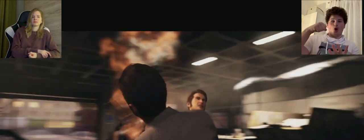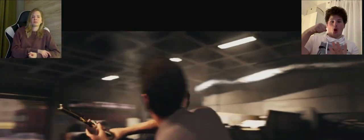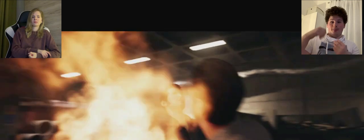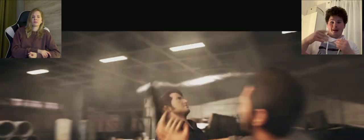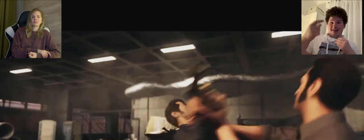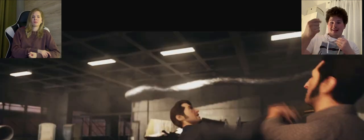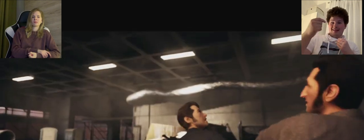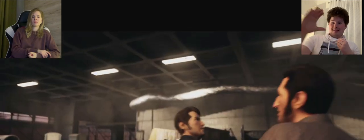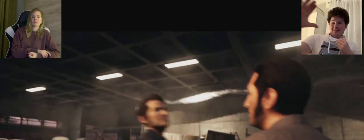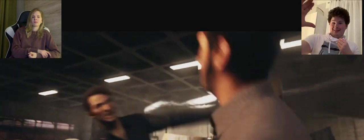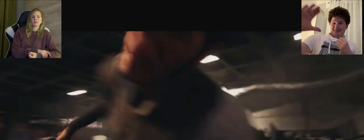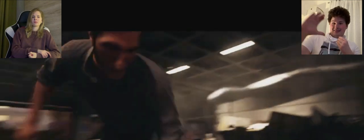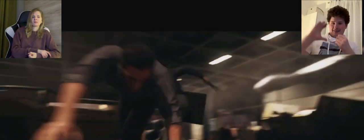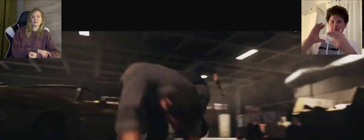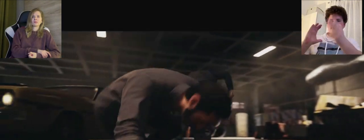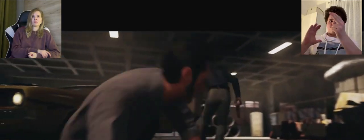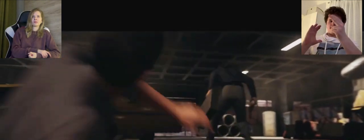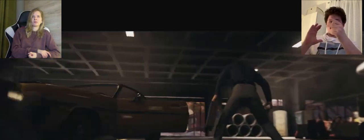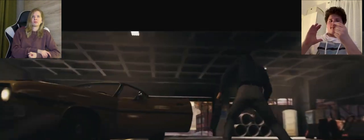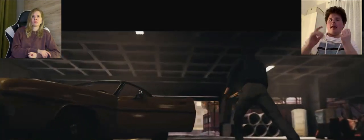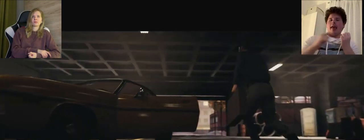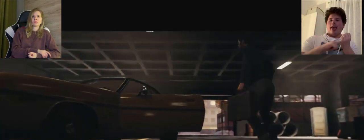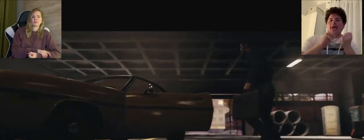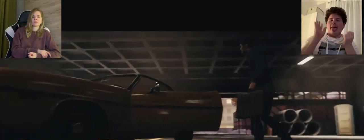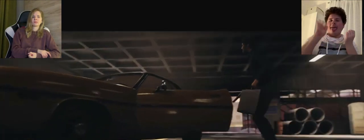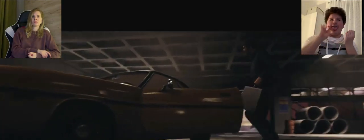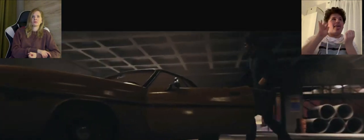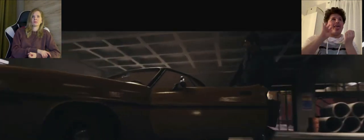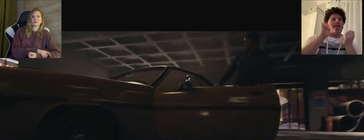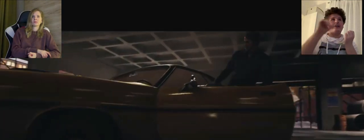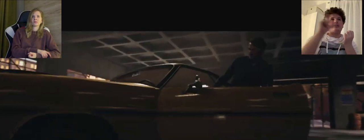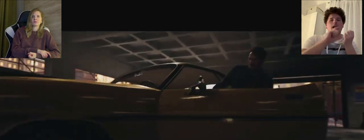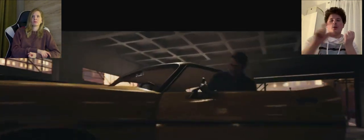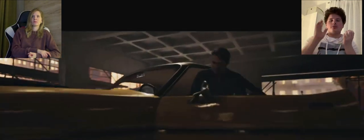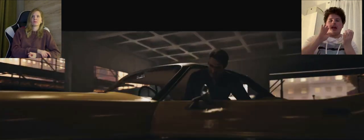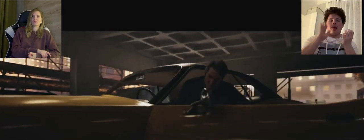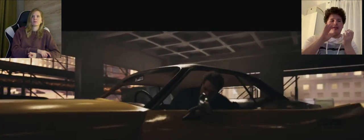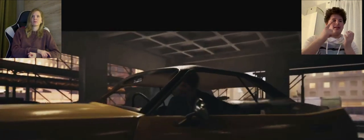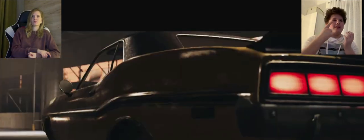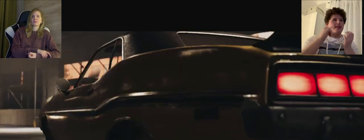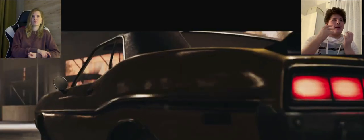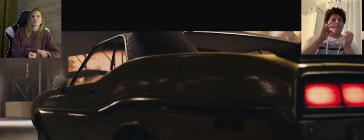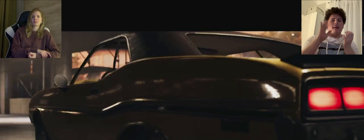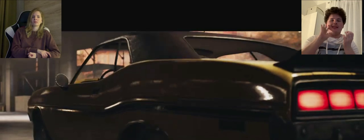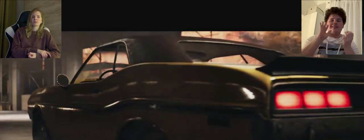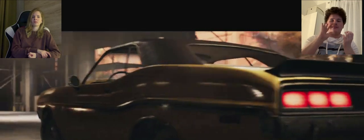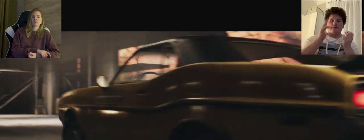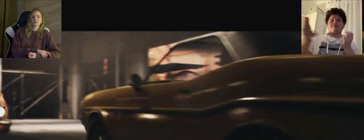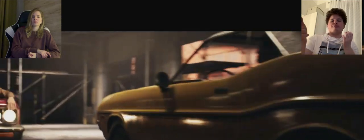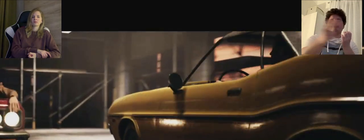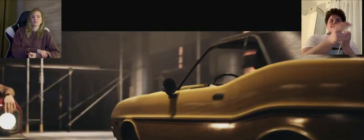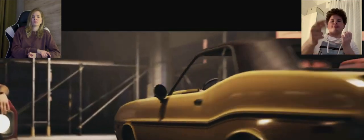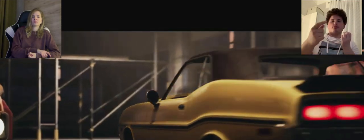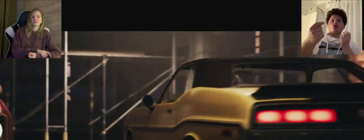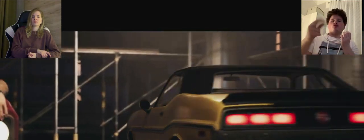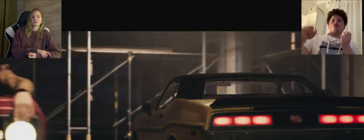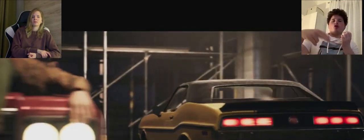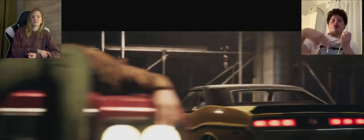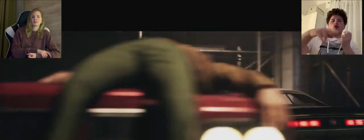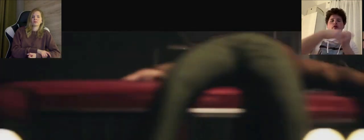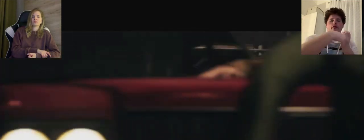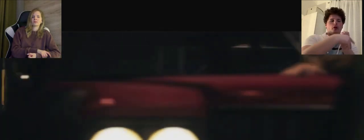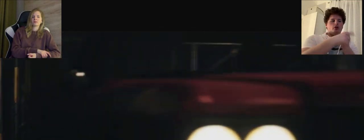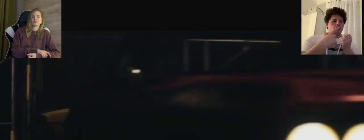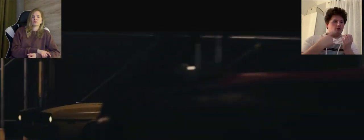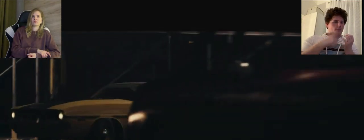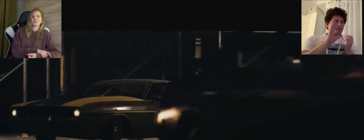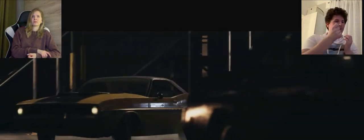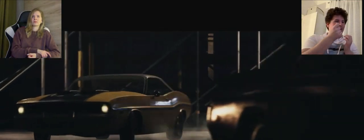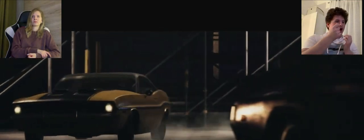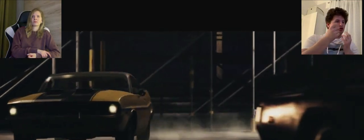anymore A: now I understand Harley's motive. He will arrange with anyone how he will pay the money back and kill him after a while. this way he will make money without losing diamonds